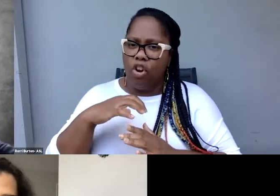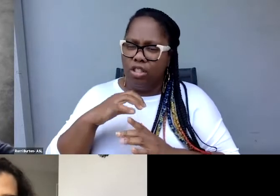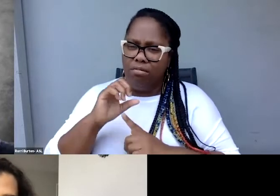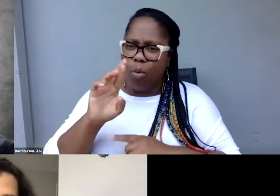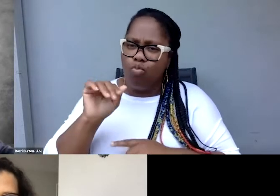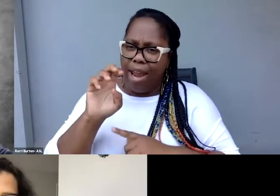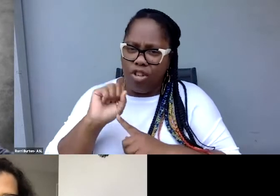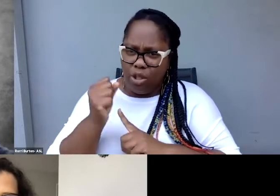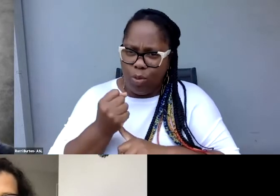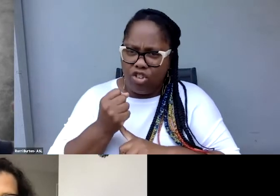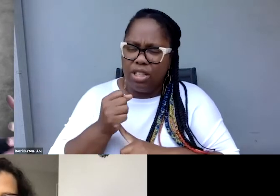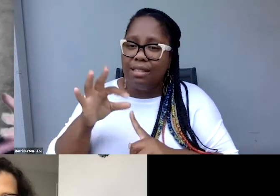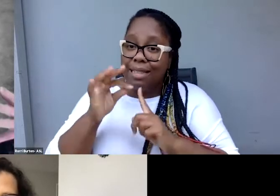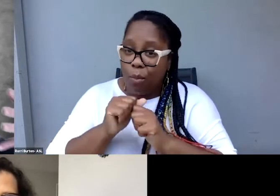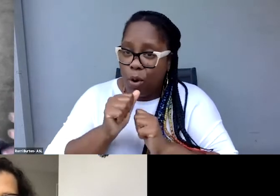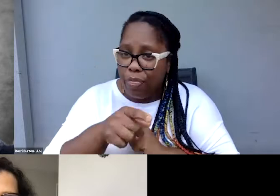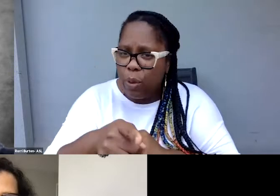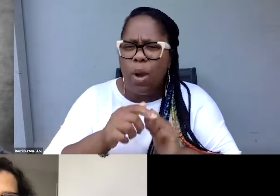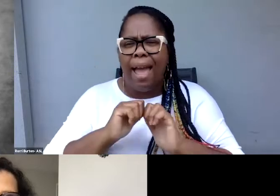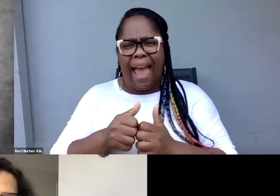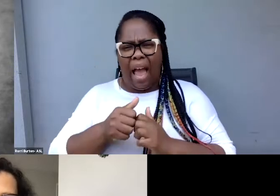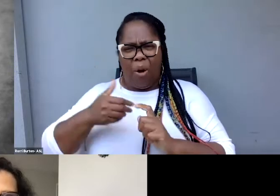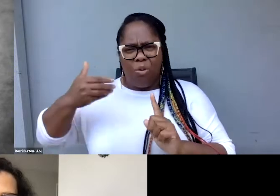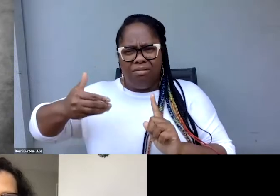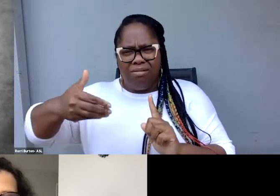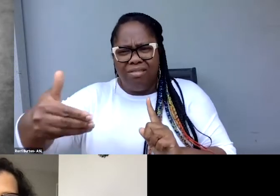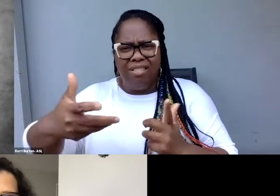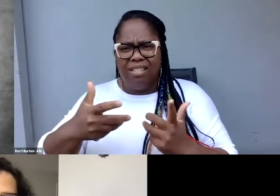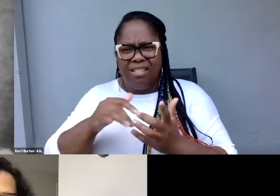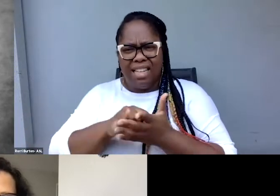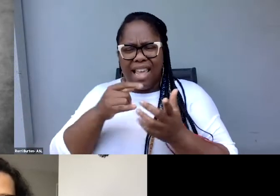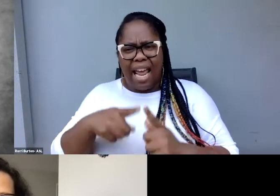how that came to be, and what you think the solutions for it are